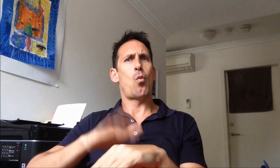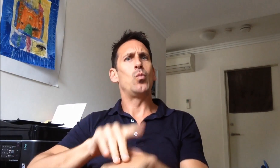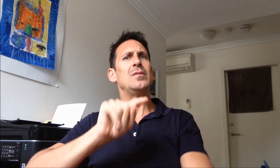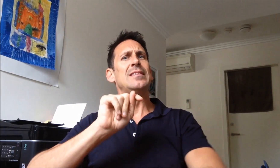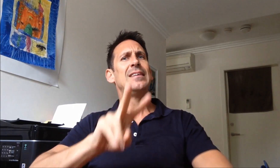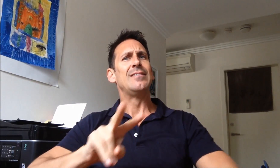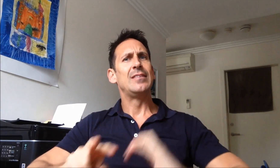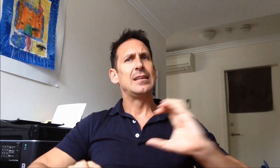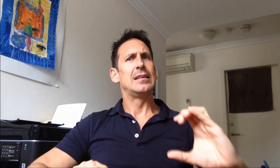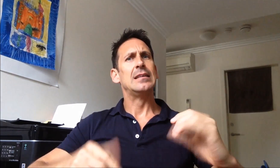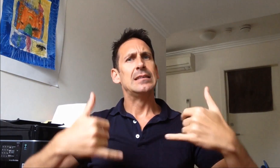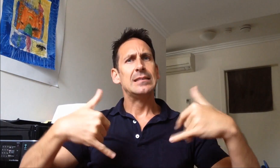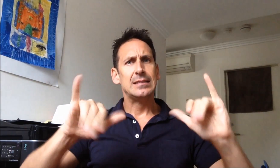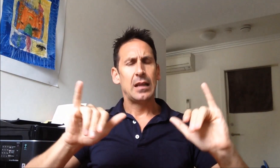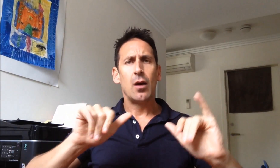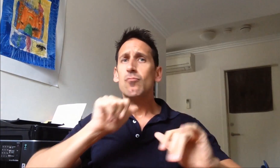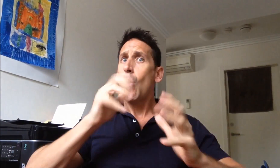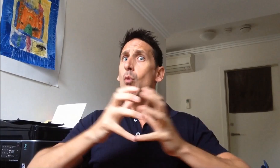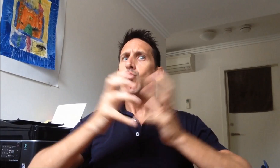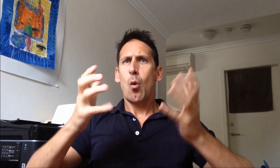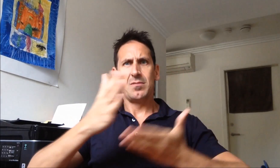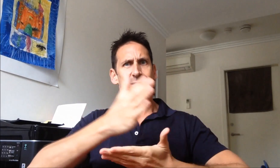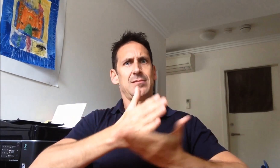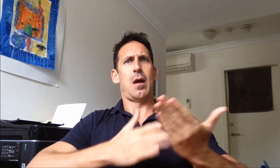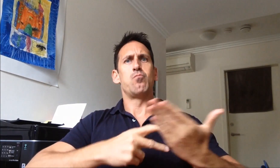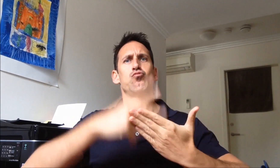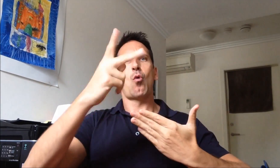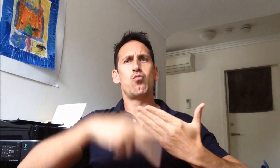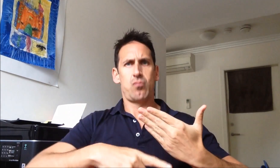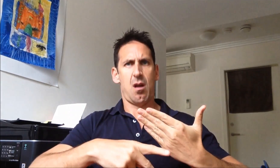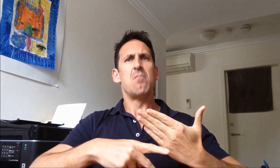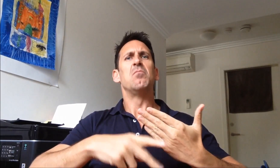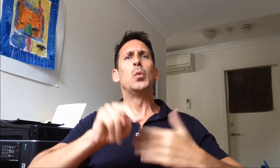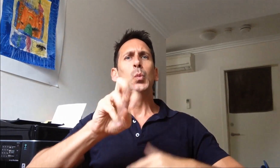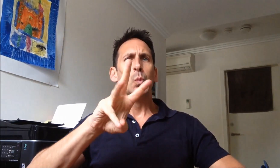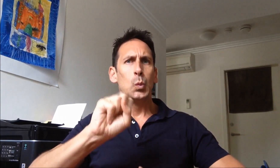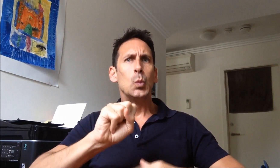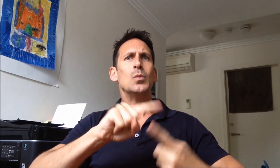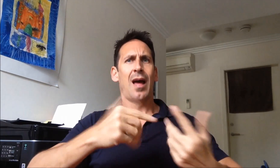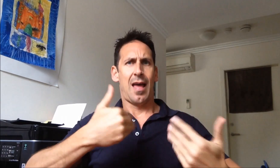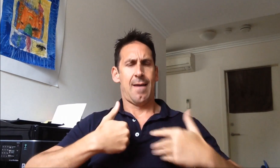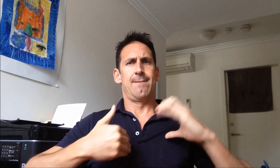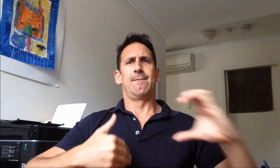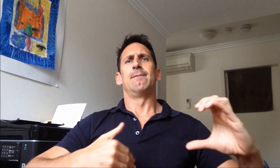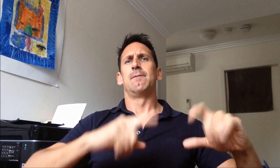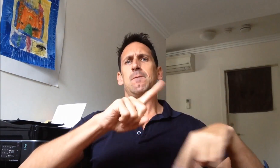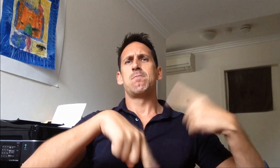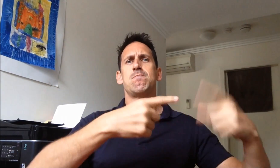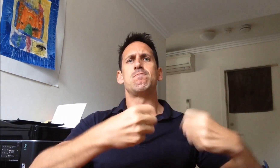appearing in the bottom left corner of the screen. Not frequently but mostly on news and current affairs programs.